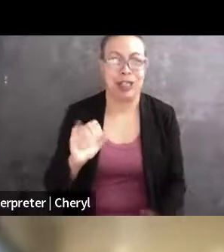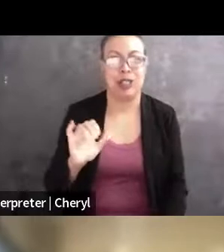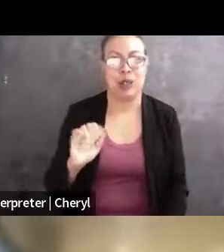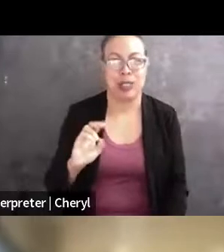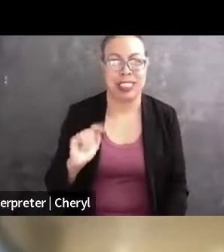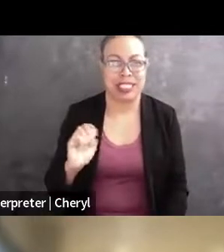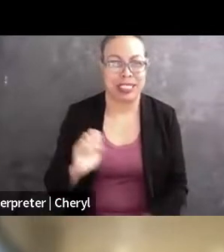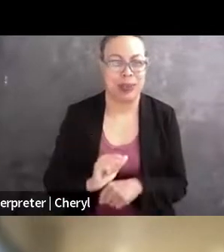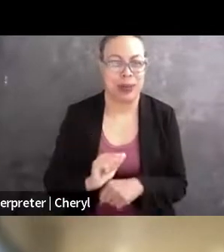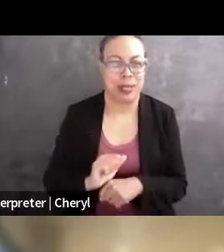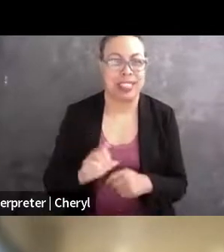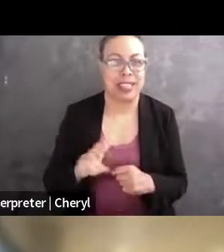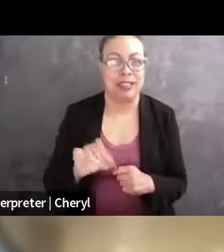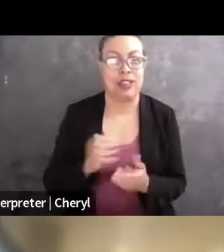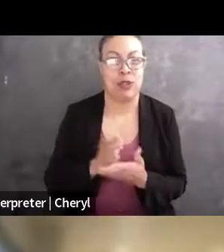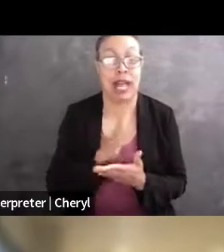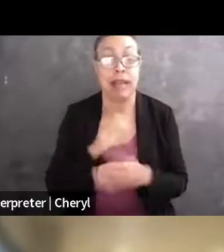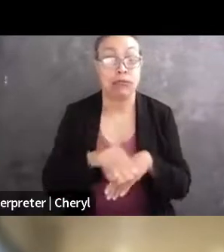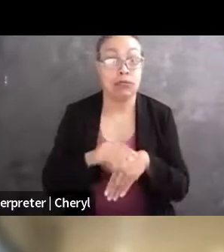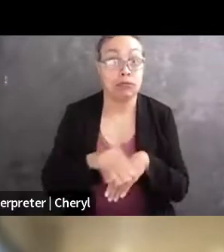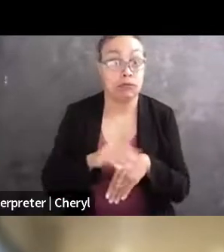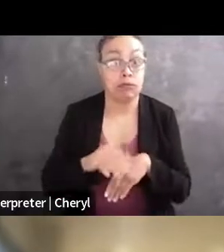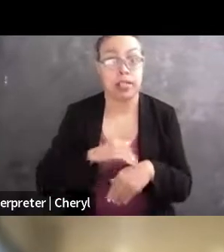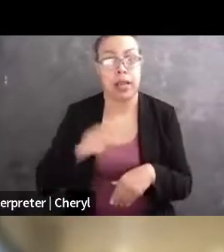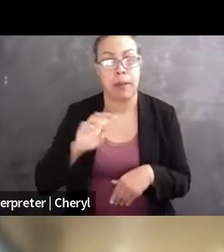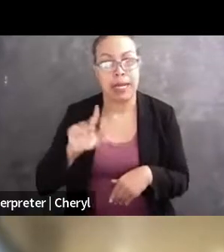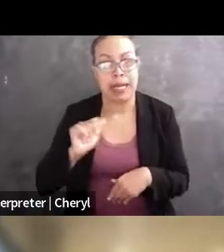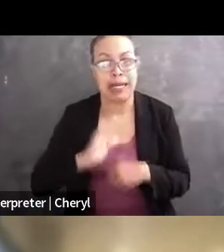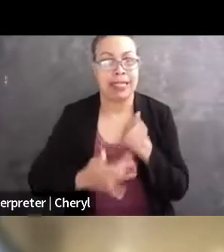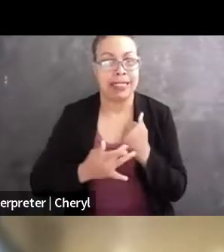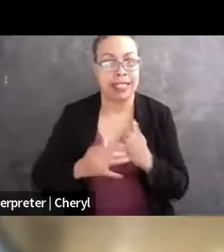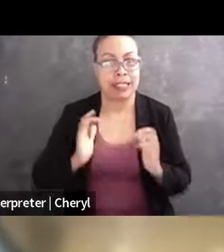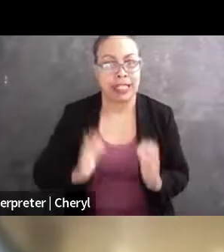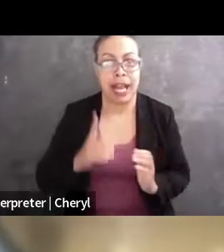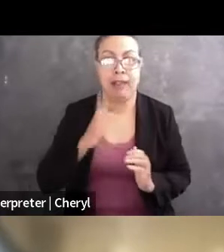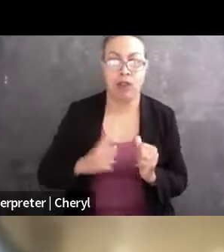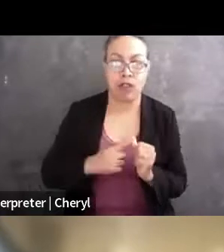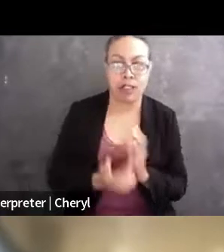where she counsels and defends media and technology clients in First Amendment, copyright, news gathering,